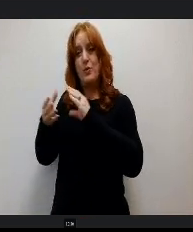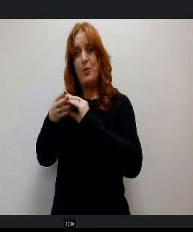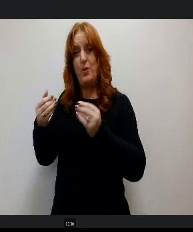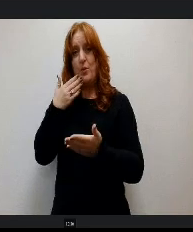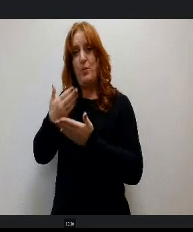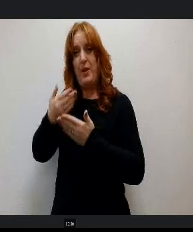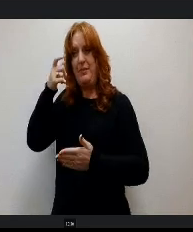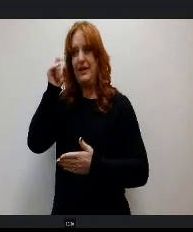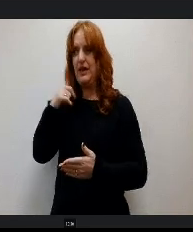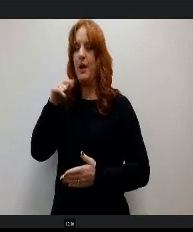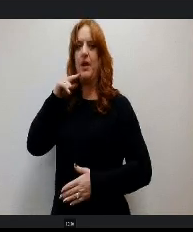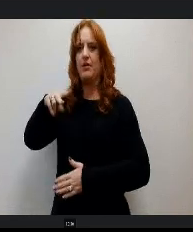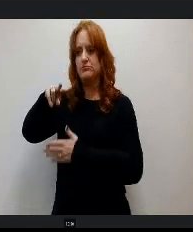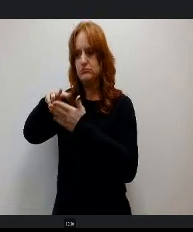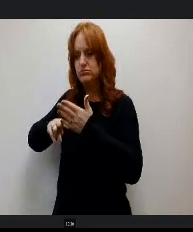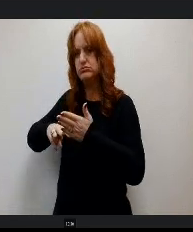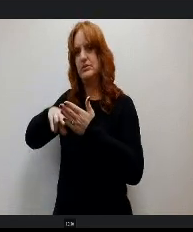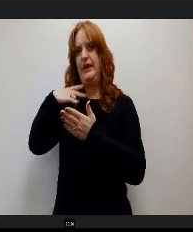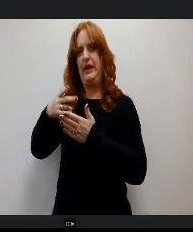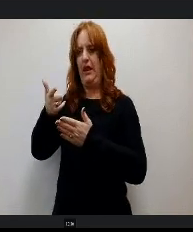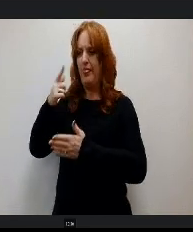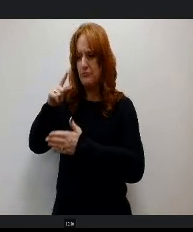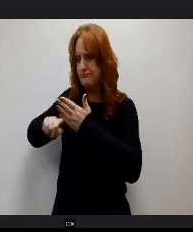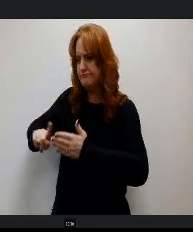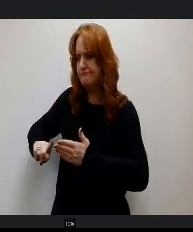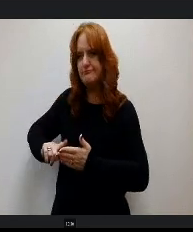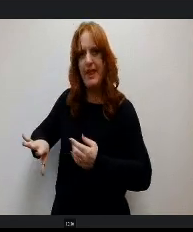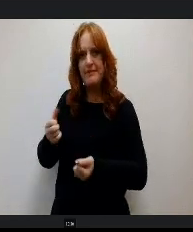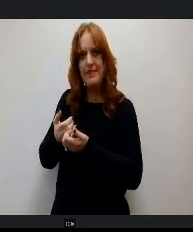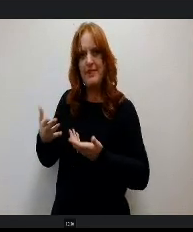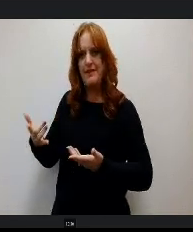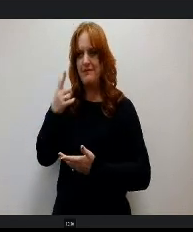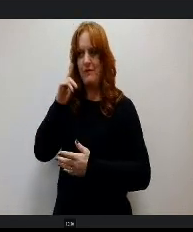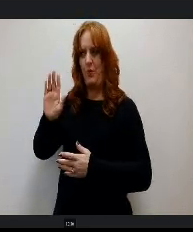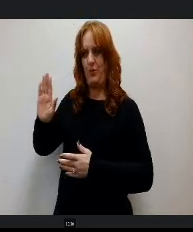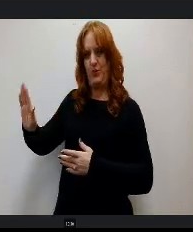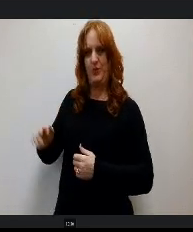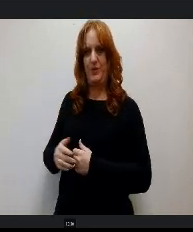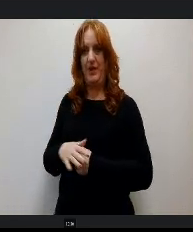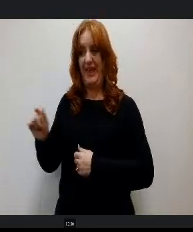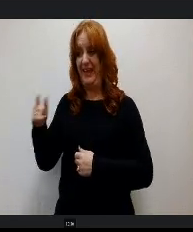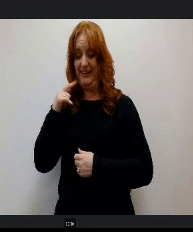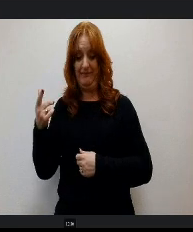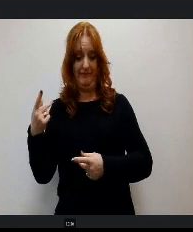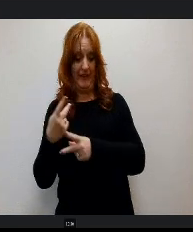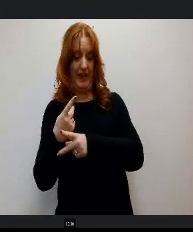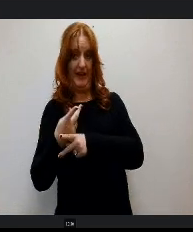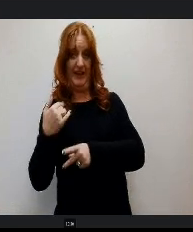proofreader from elementary school onward. He discovered that he had dyslexia because he wanted to play high school